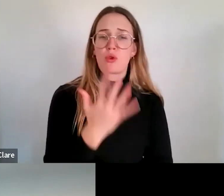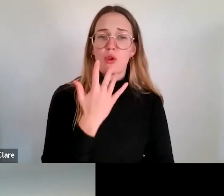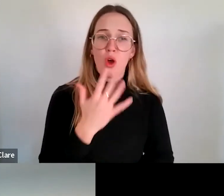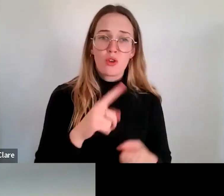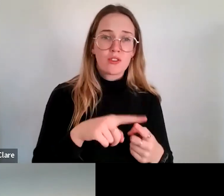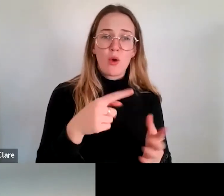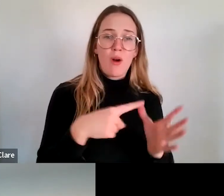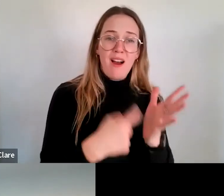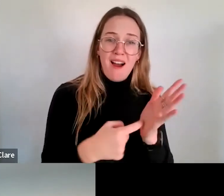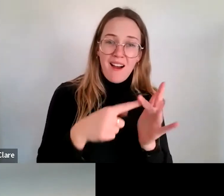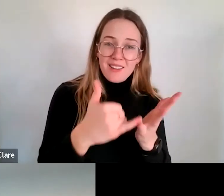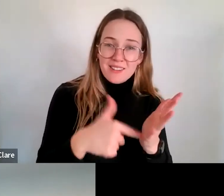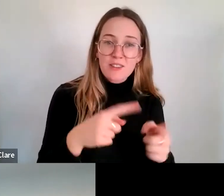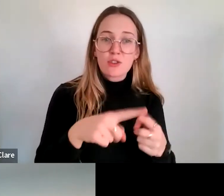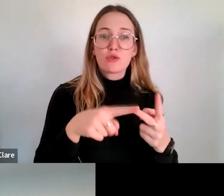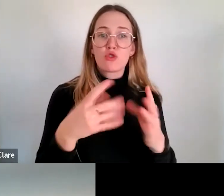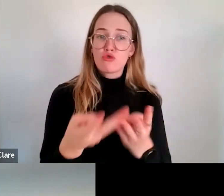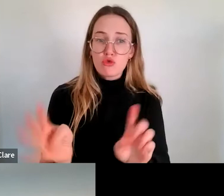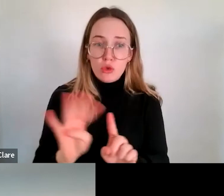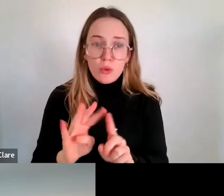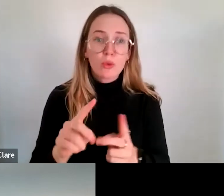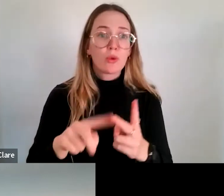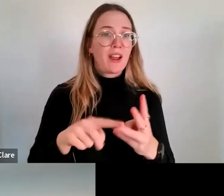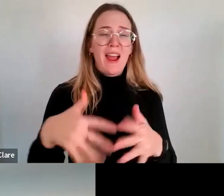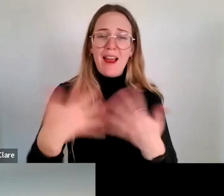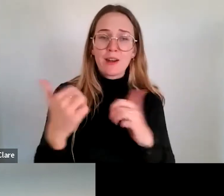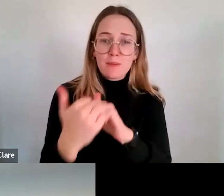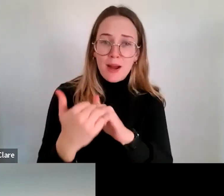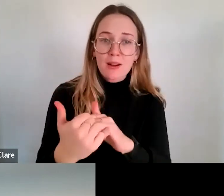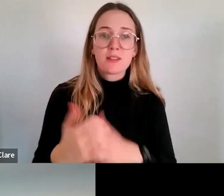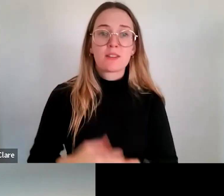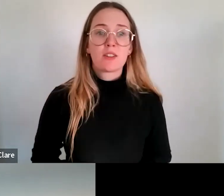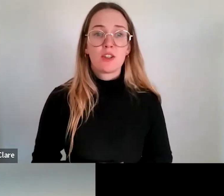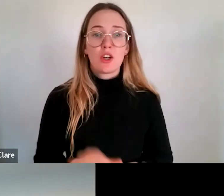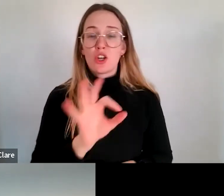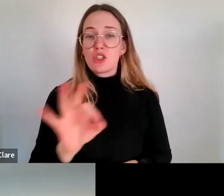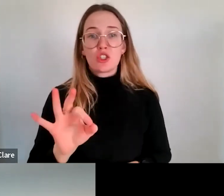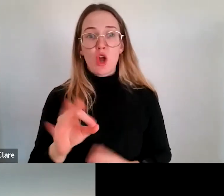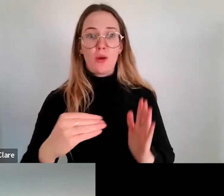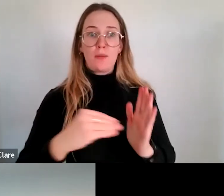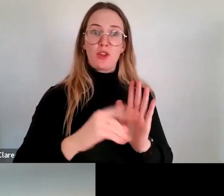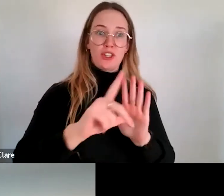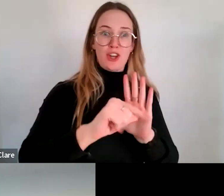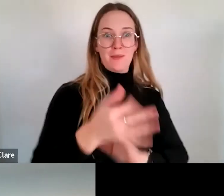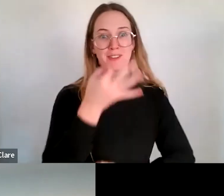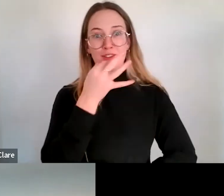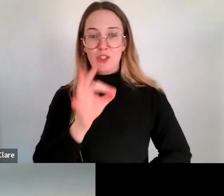all your partners who are working on a project. Don't put your time in kind. Put your time into the budget.